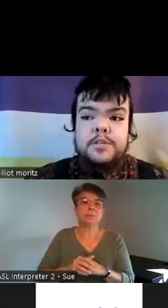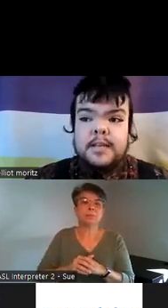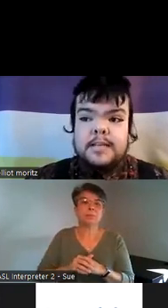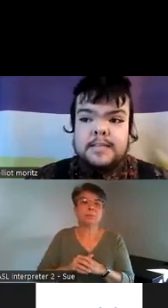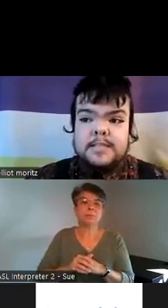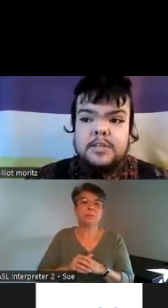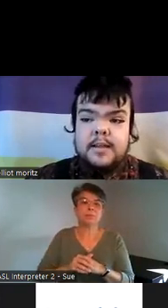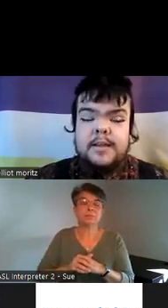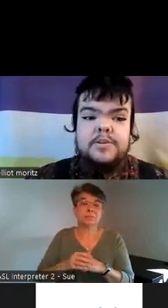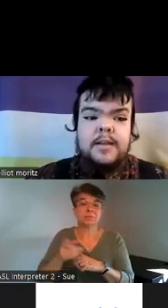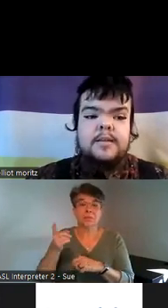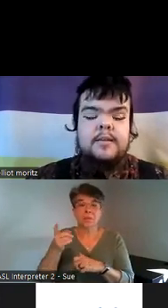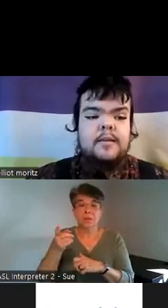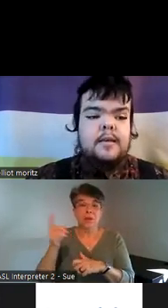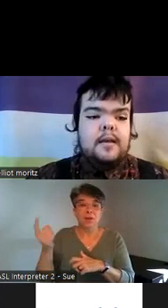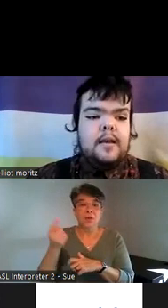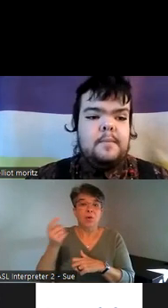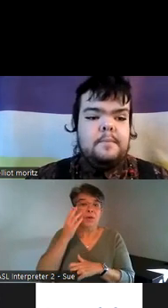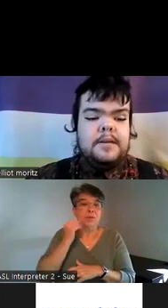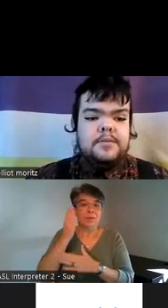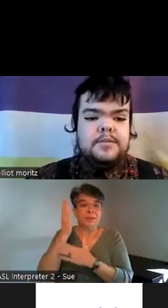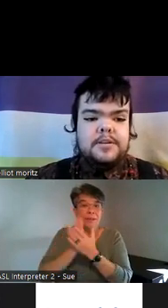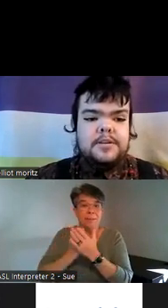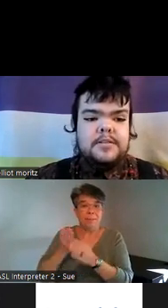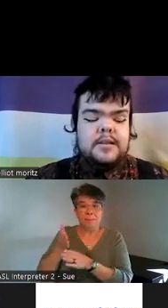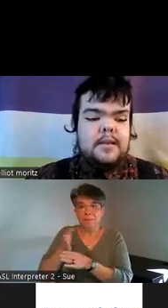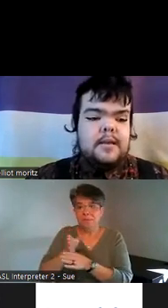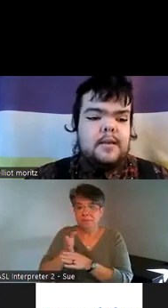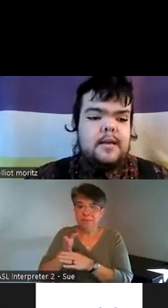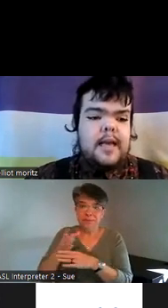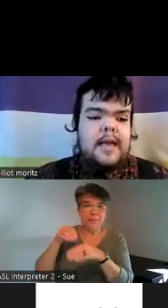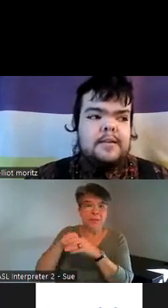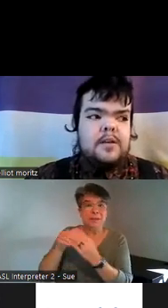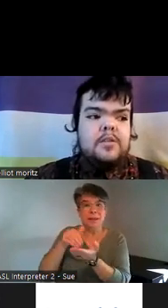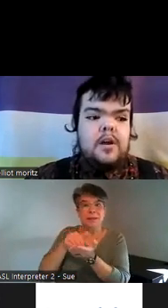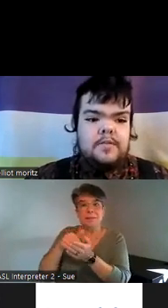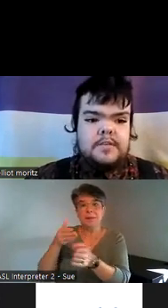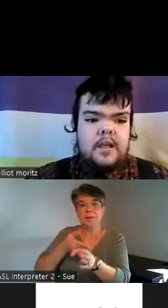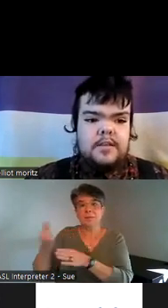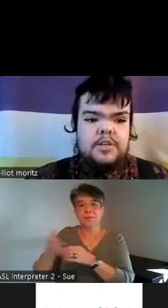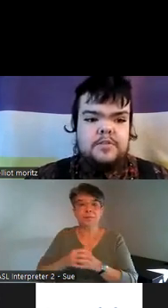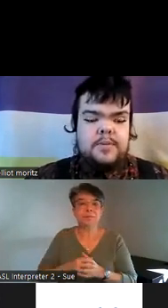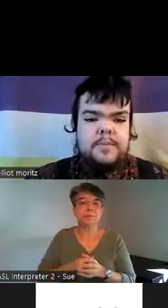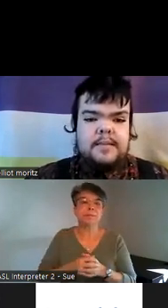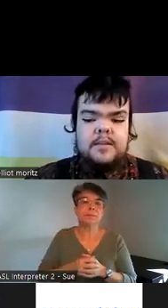marginalization entering um medical sectors and a lot of this knowledge could have been passed